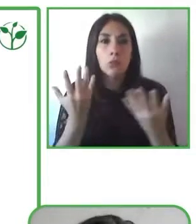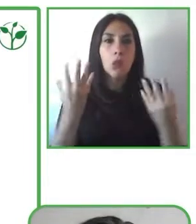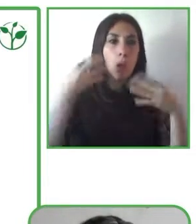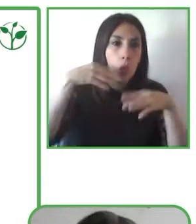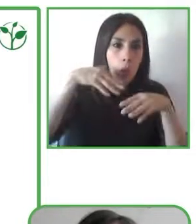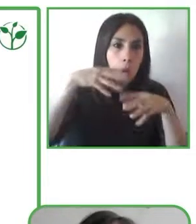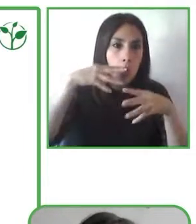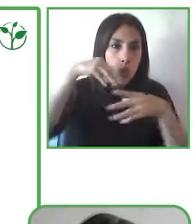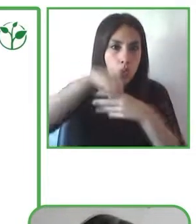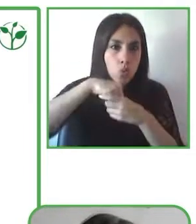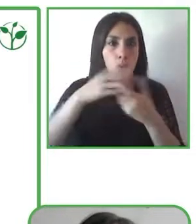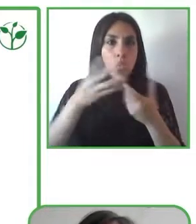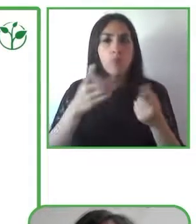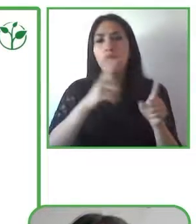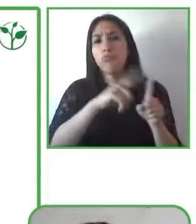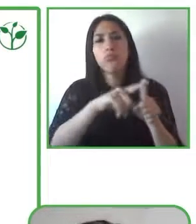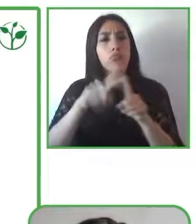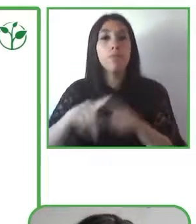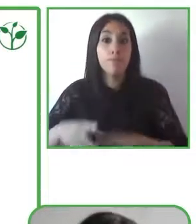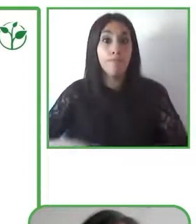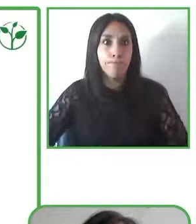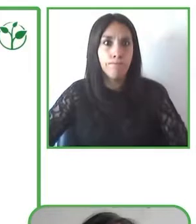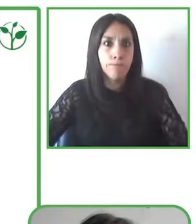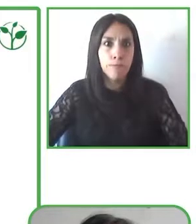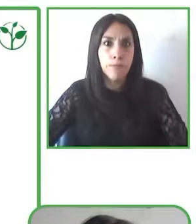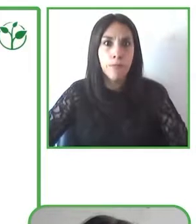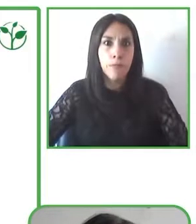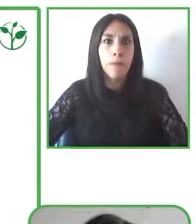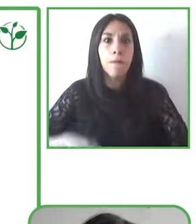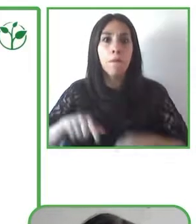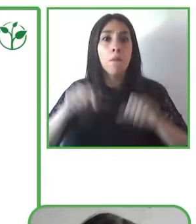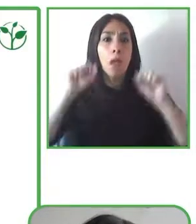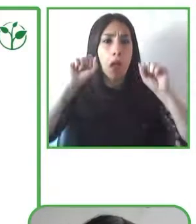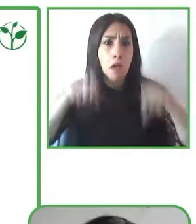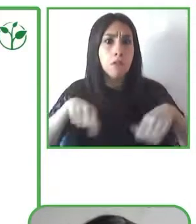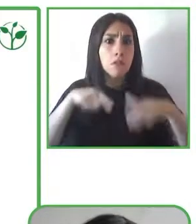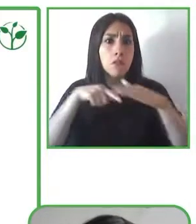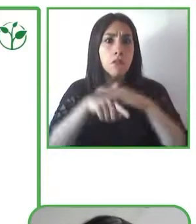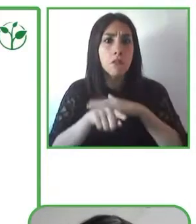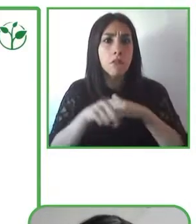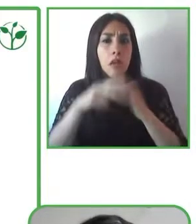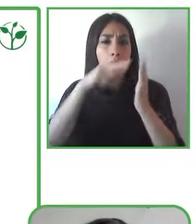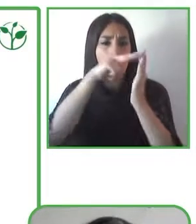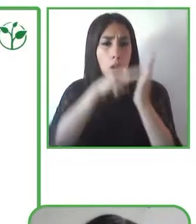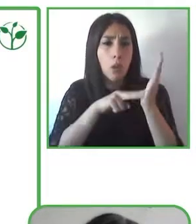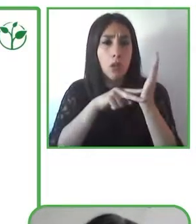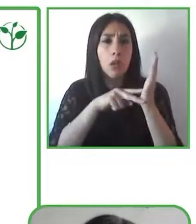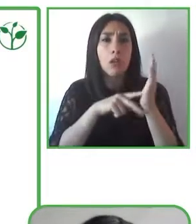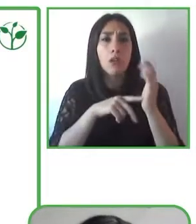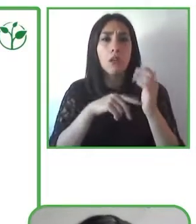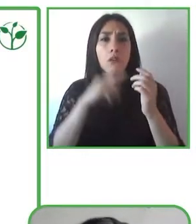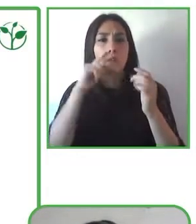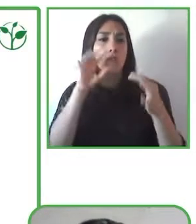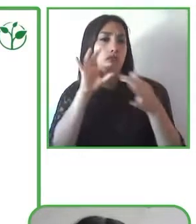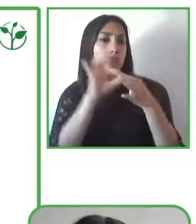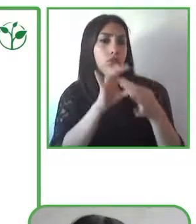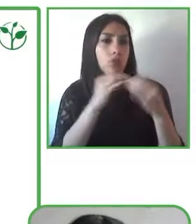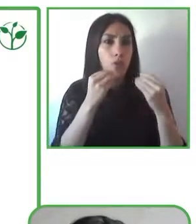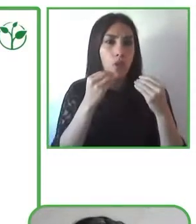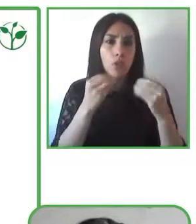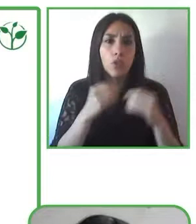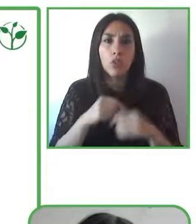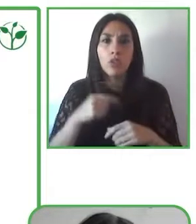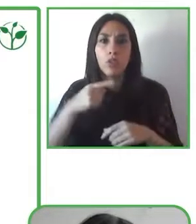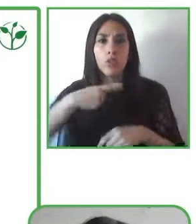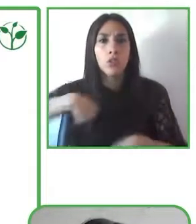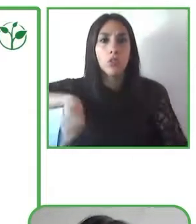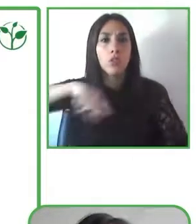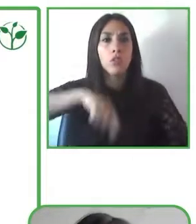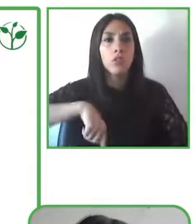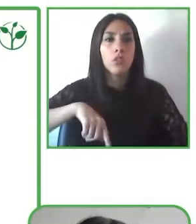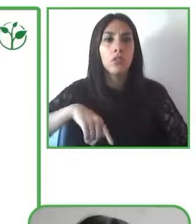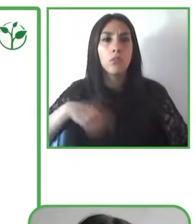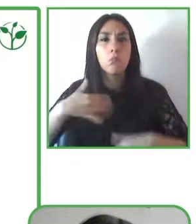disabilities or ways of accessing text so everyone can access it together so the resources